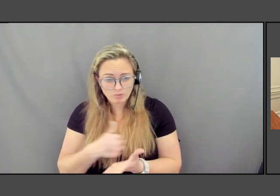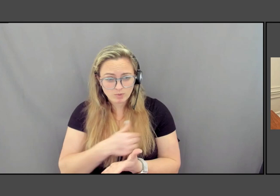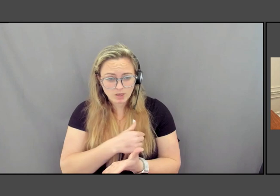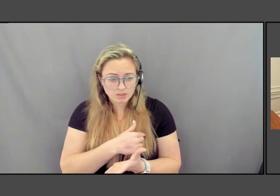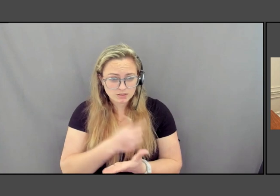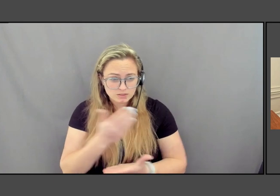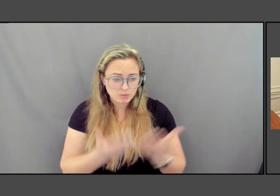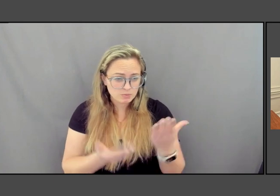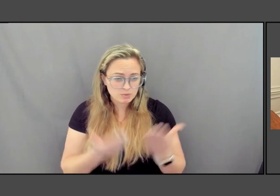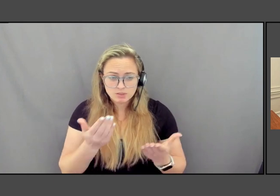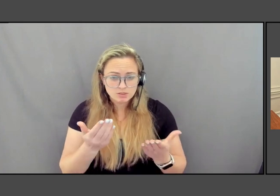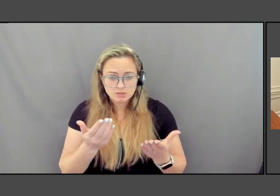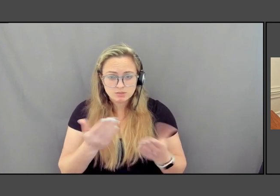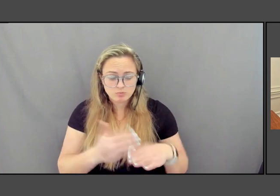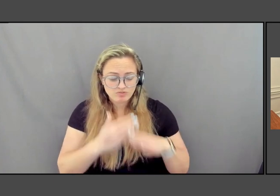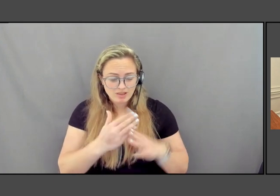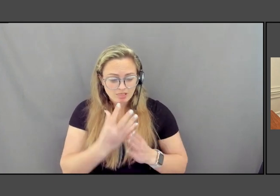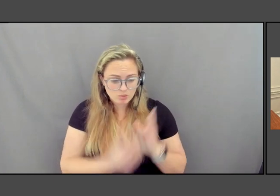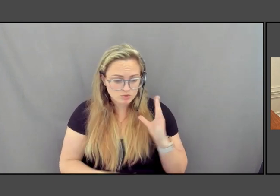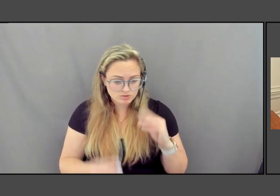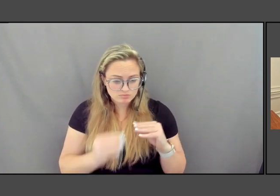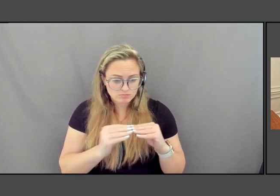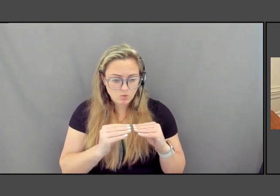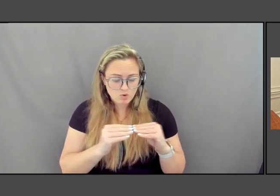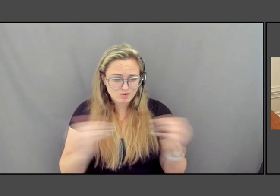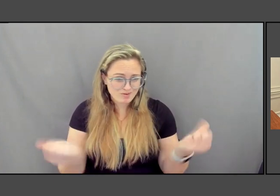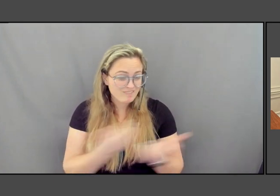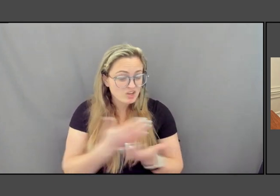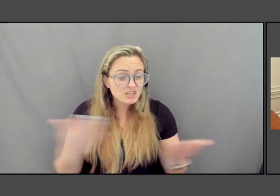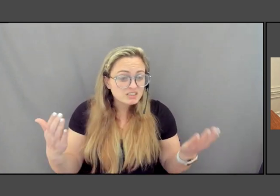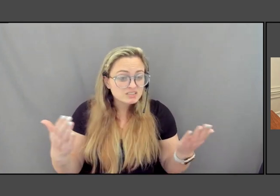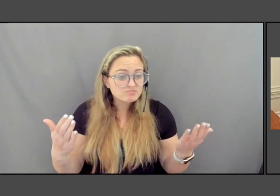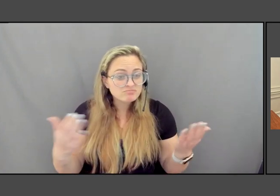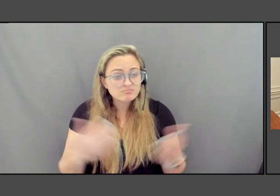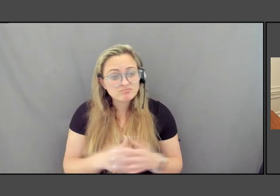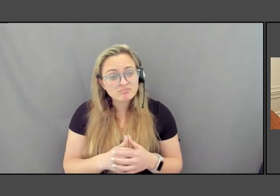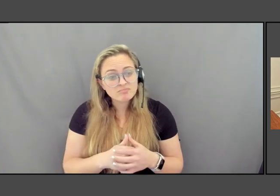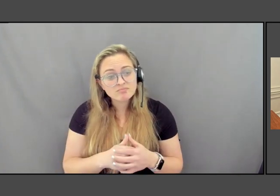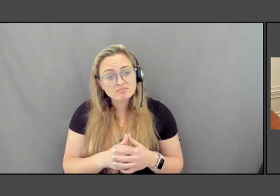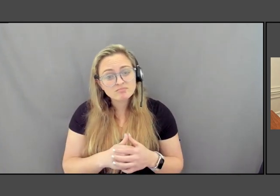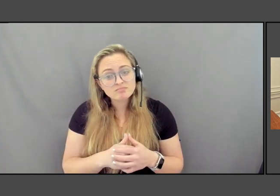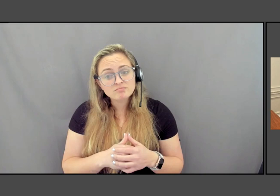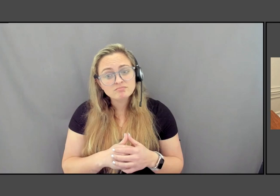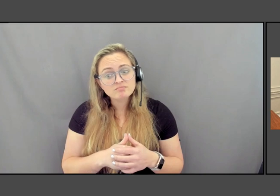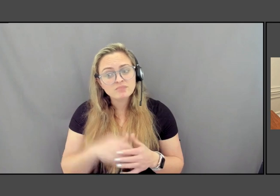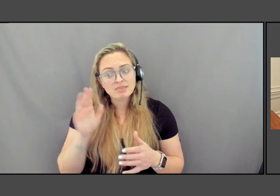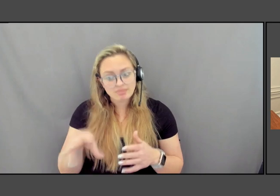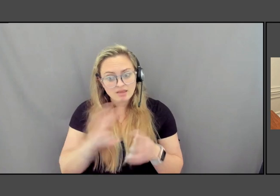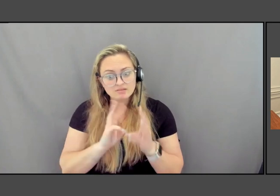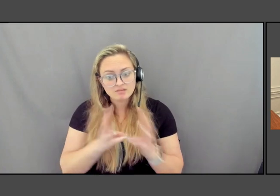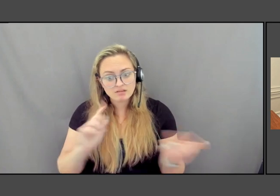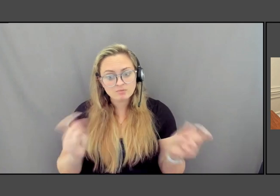losing everything in a way which is what climate change will do to us